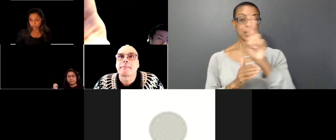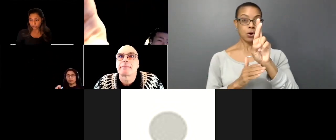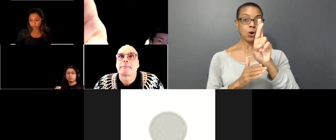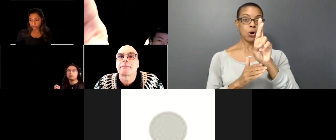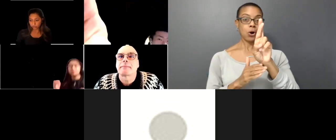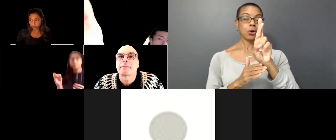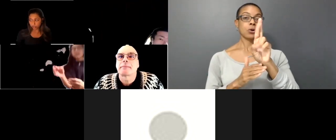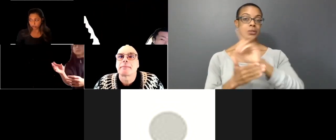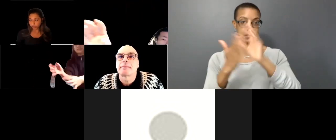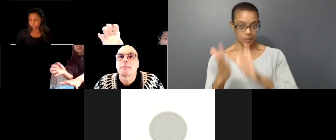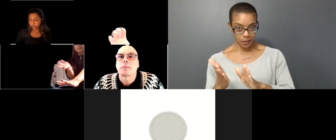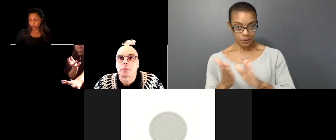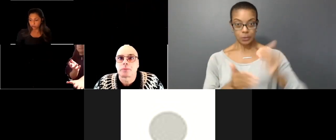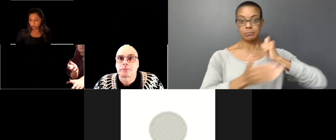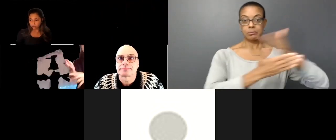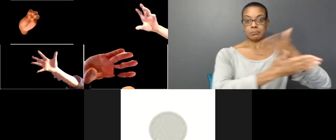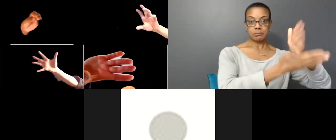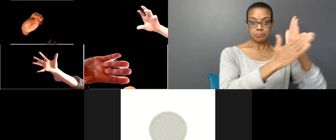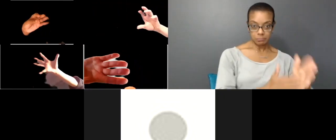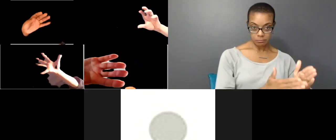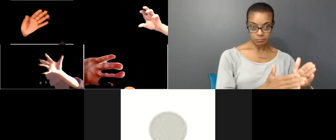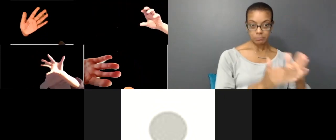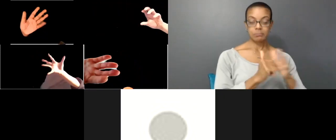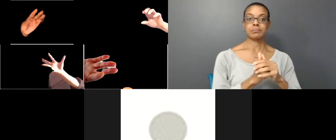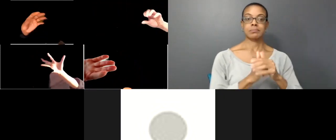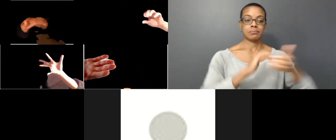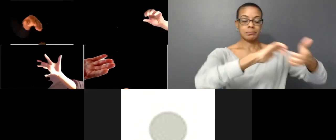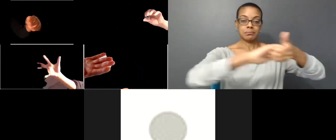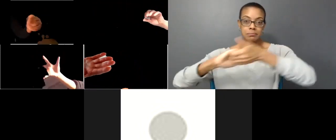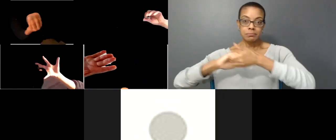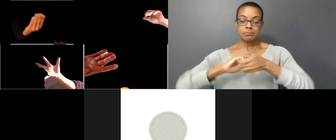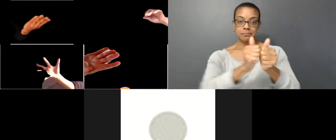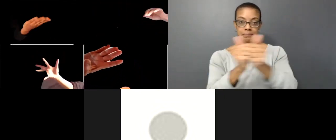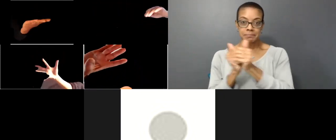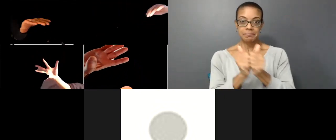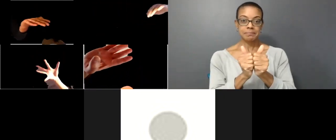a musician to kind of spend 10 hours together to collaborate together on something.